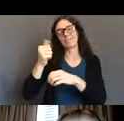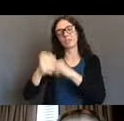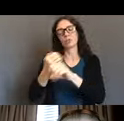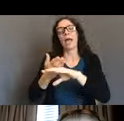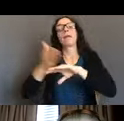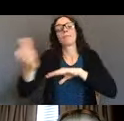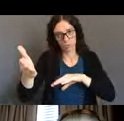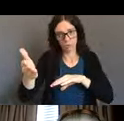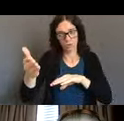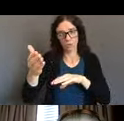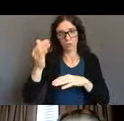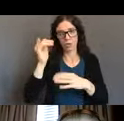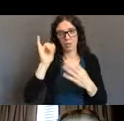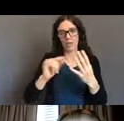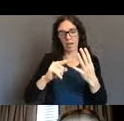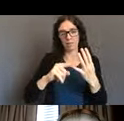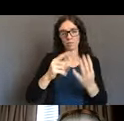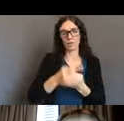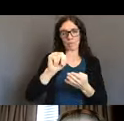People paid attention and it laid the groundwork,